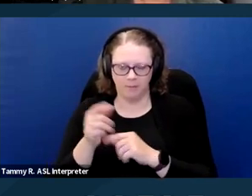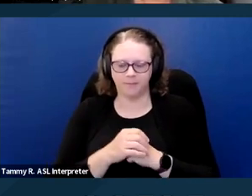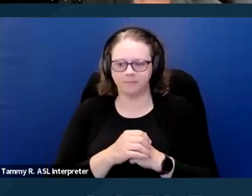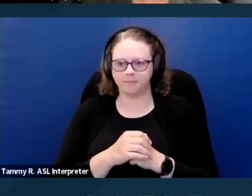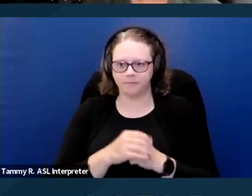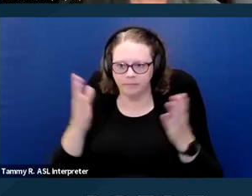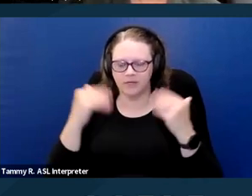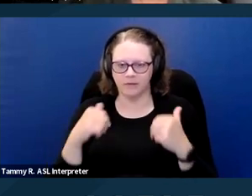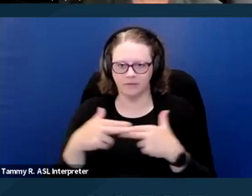Next slide please.